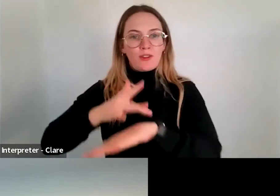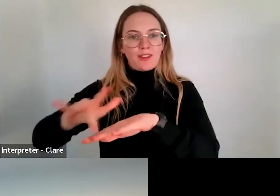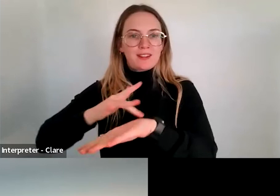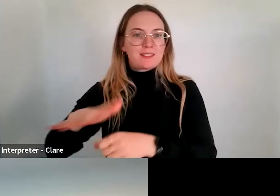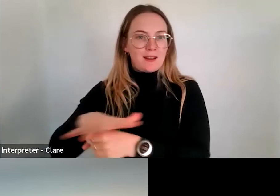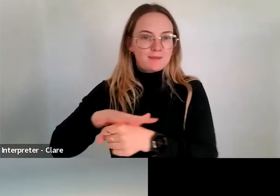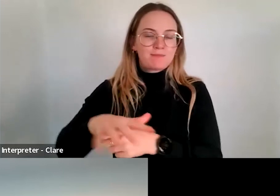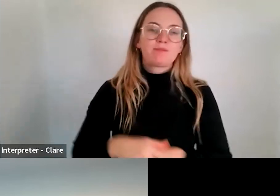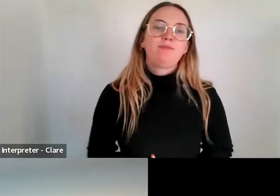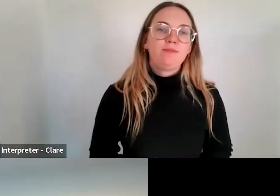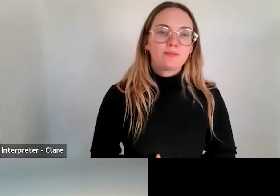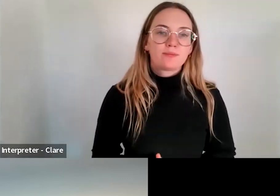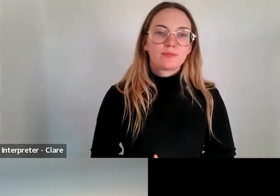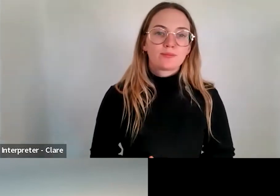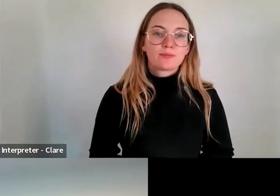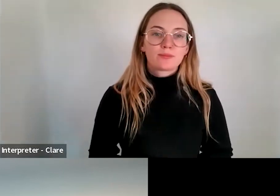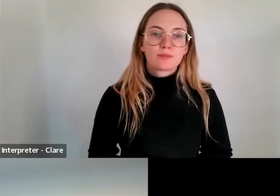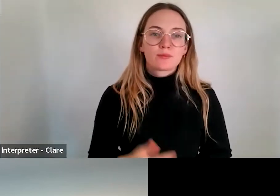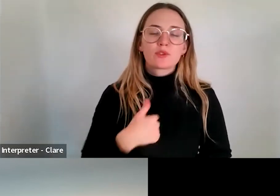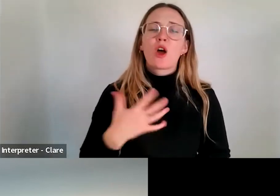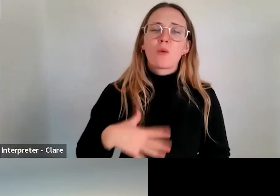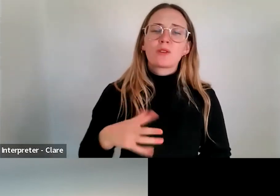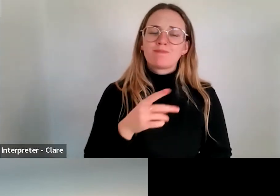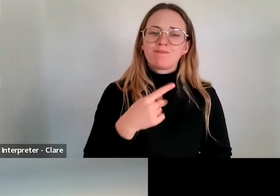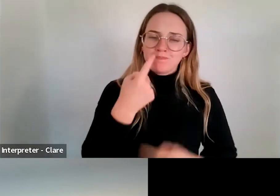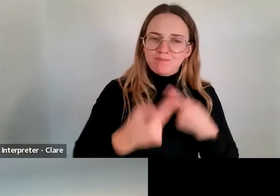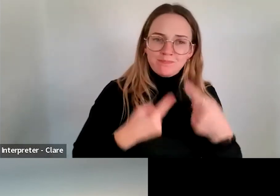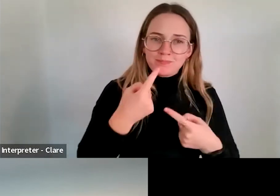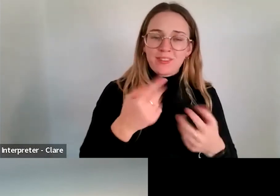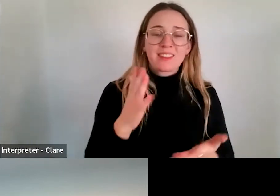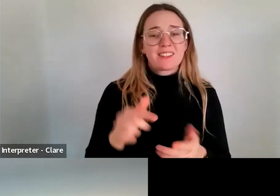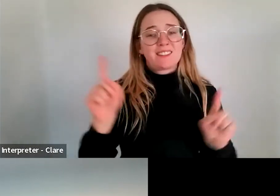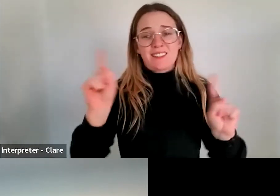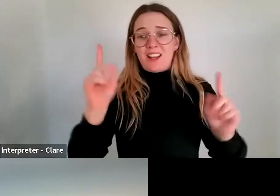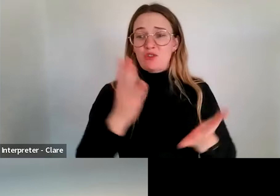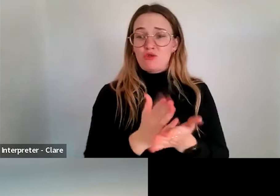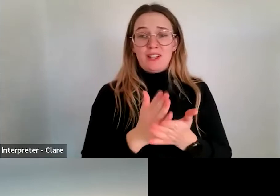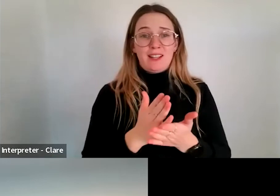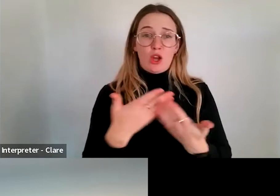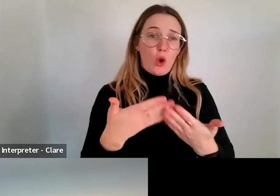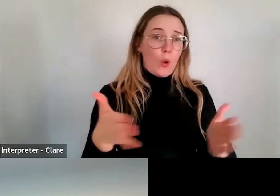I do want to kind of emphasise that this is a very open and broad kind of